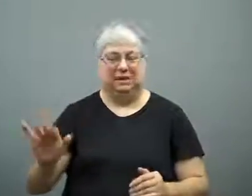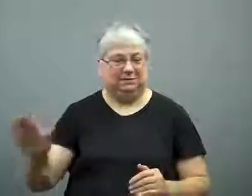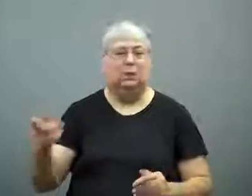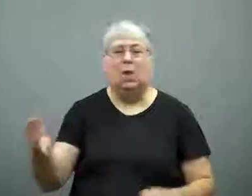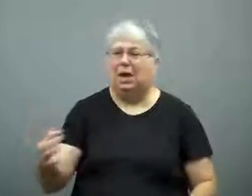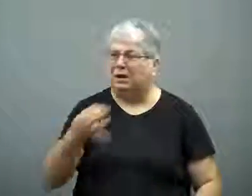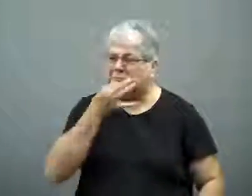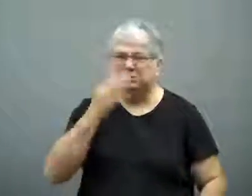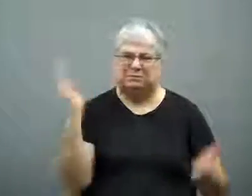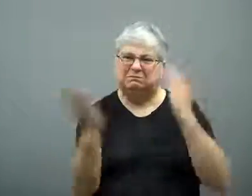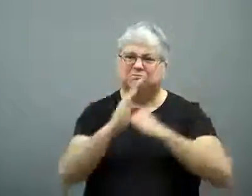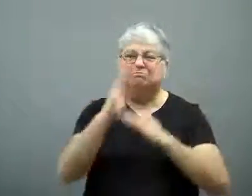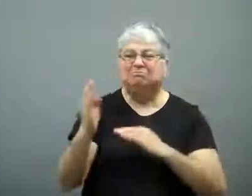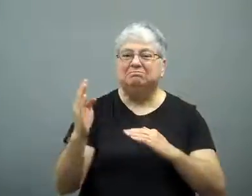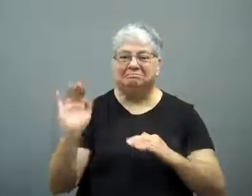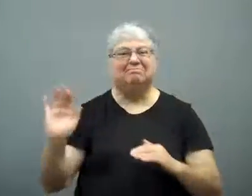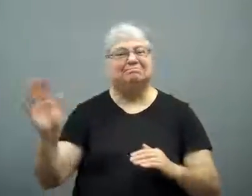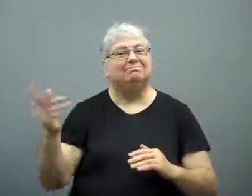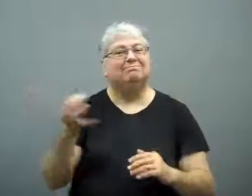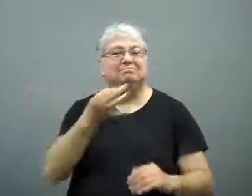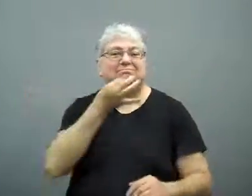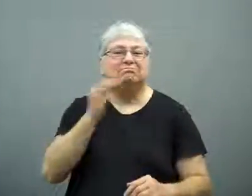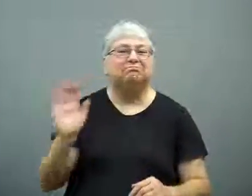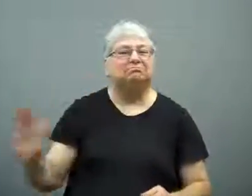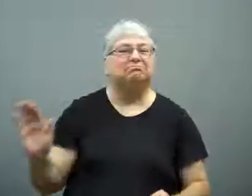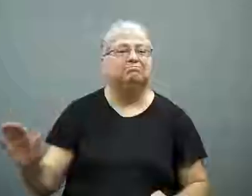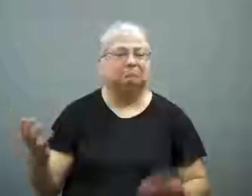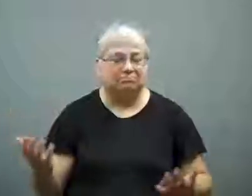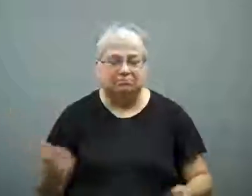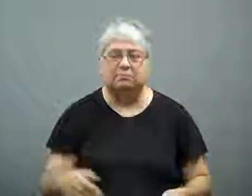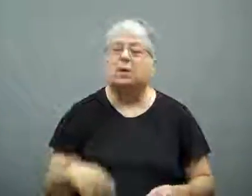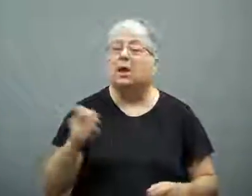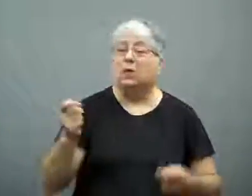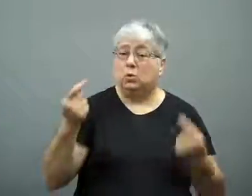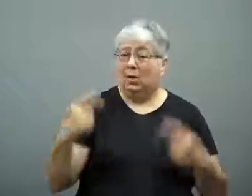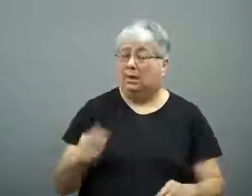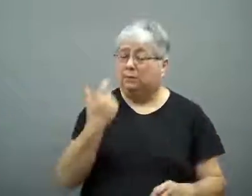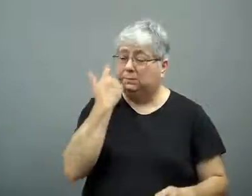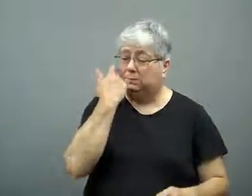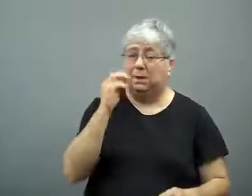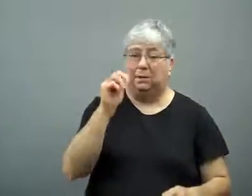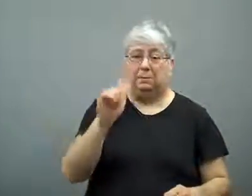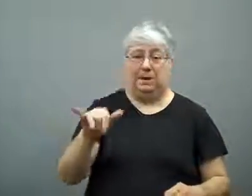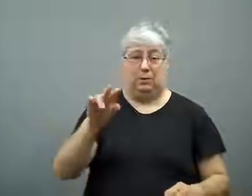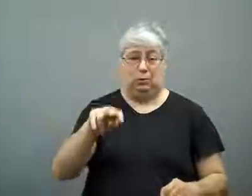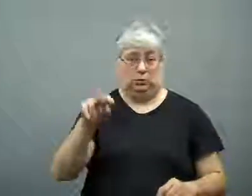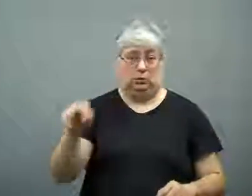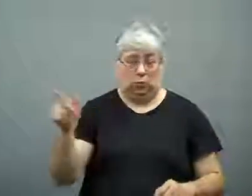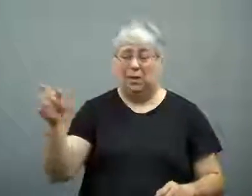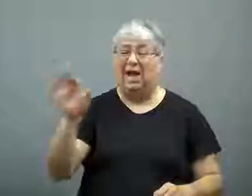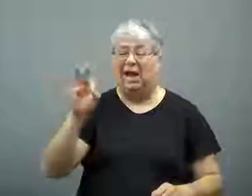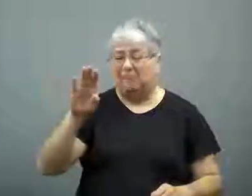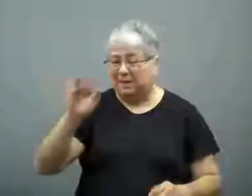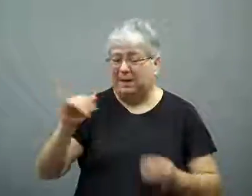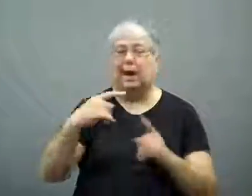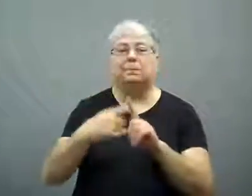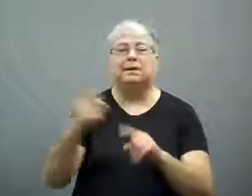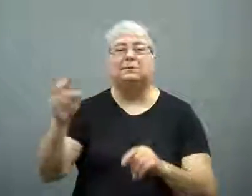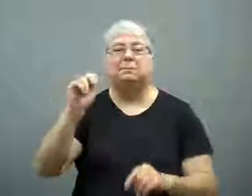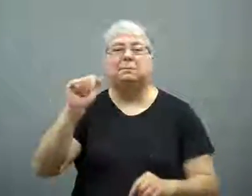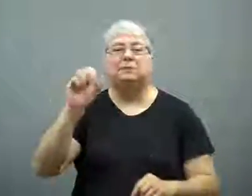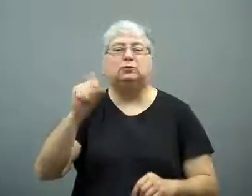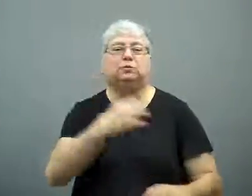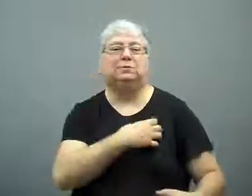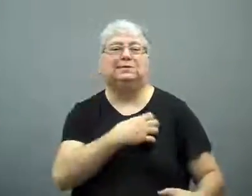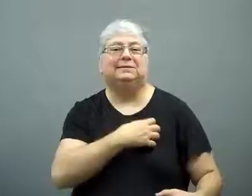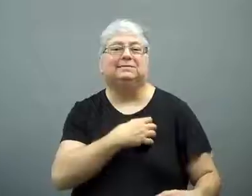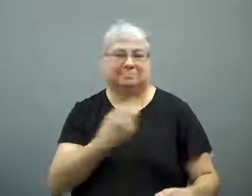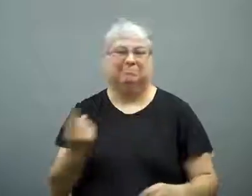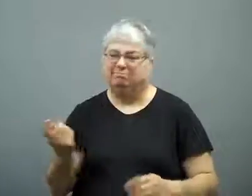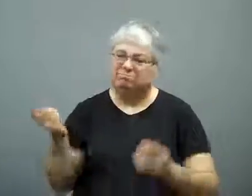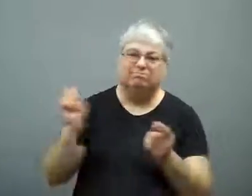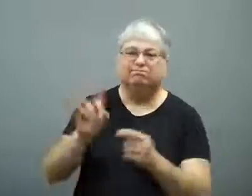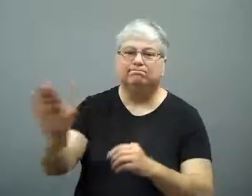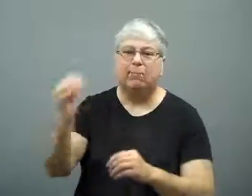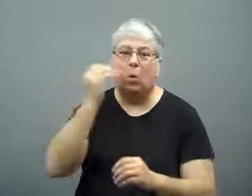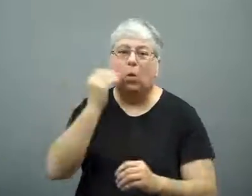He's also an expert in martial arts.